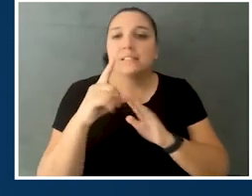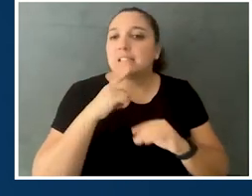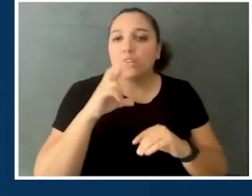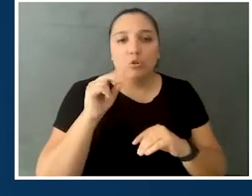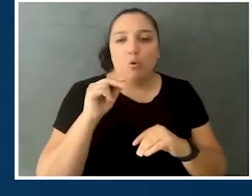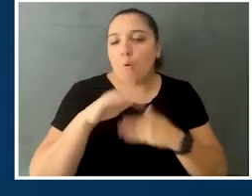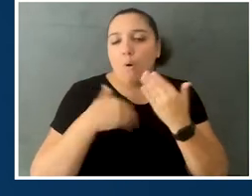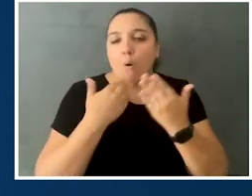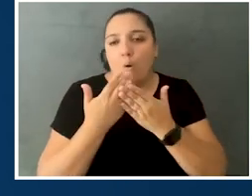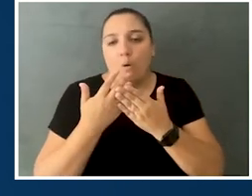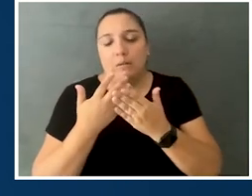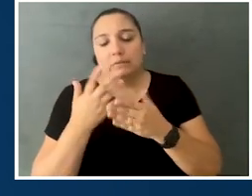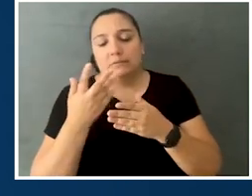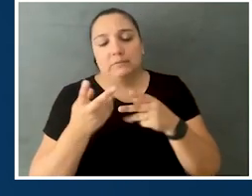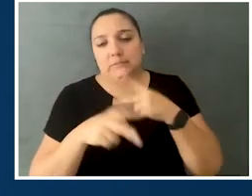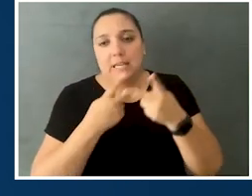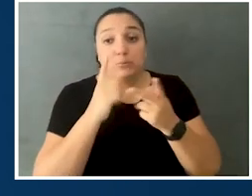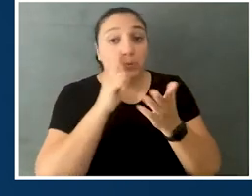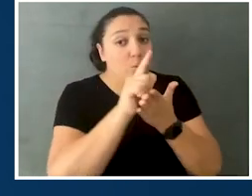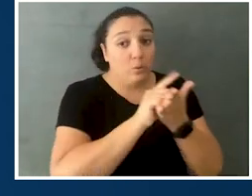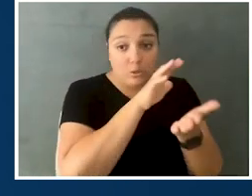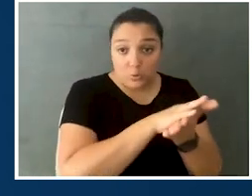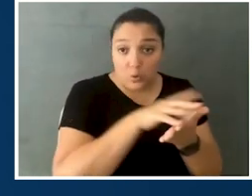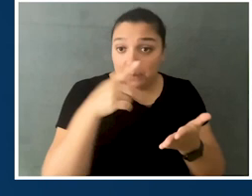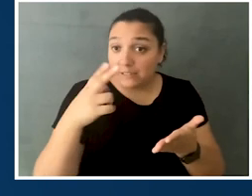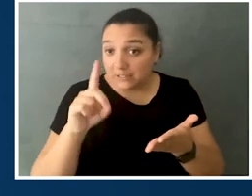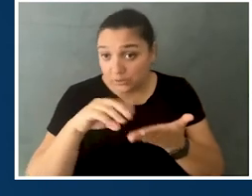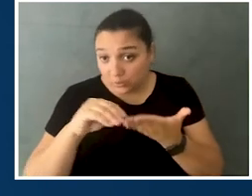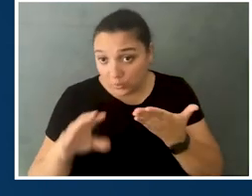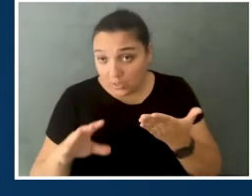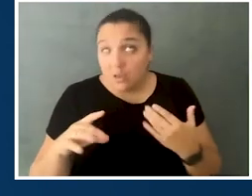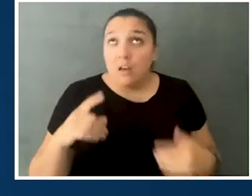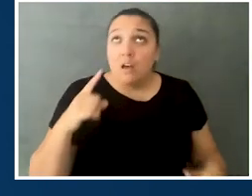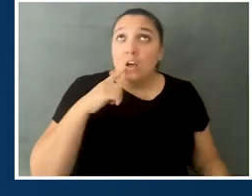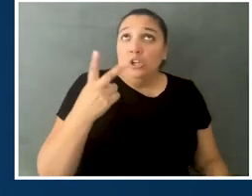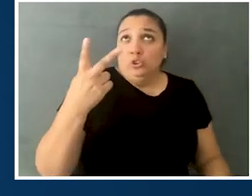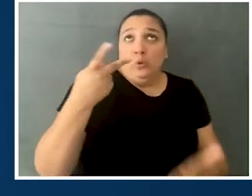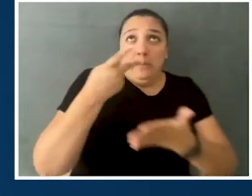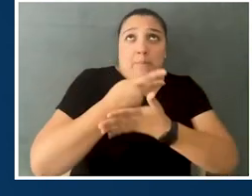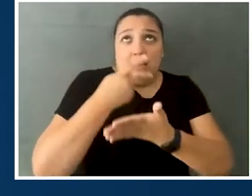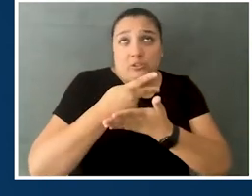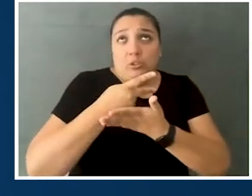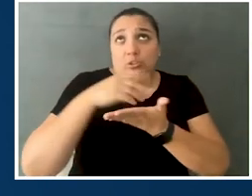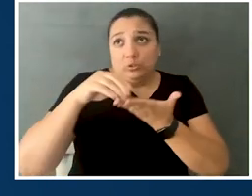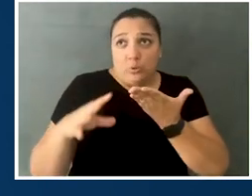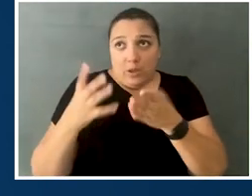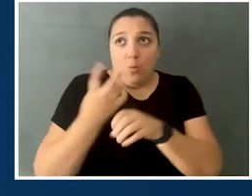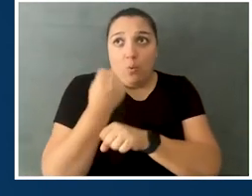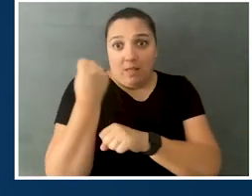Oh, not 12. Through all forms of higher ed. Oh, okay, all forms. So we get law school students, PhD students. We had two master's students who won last year.